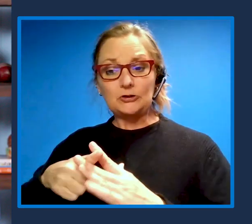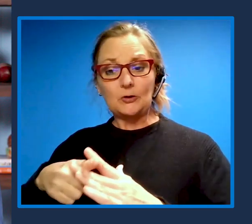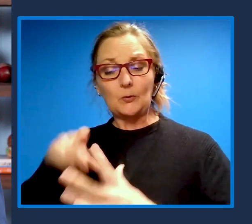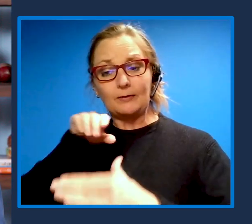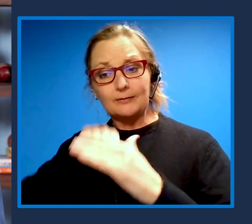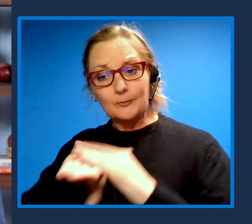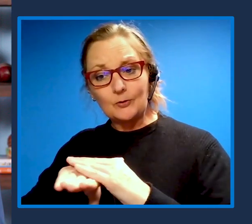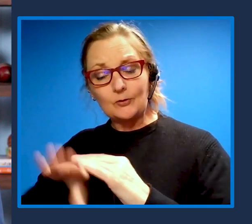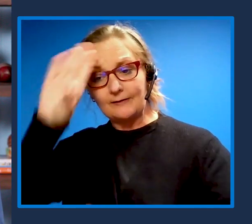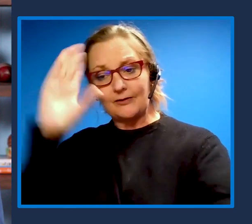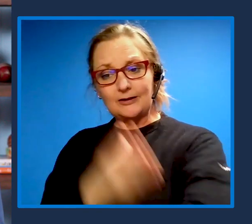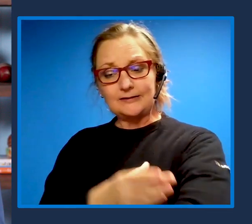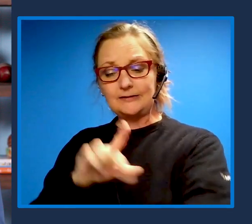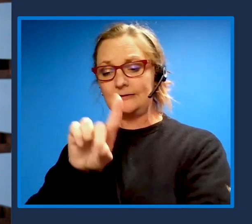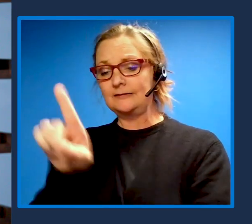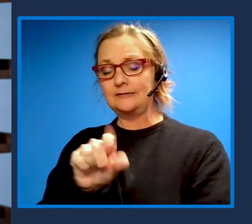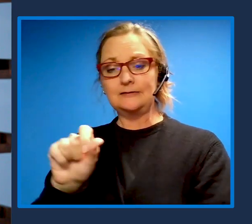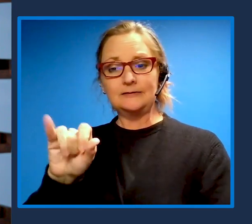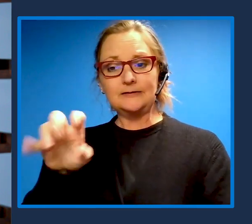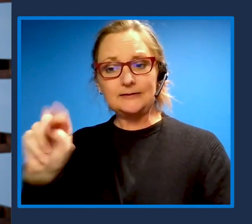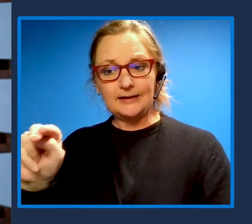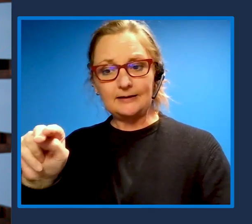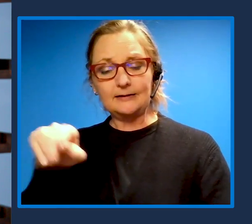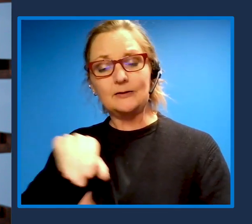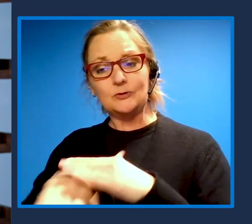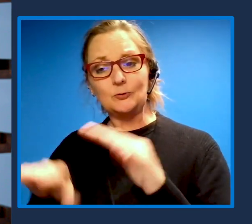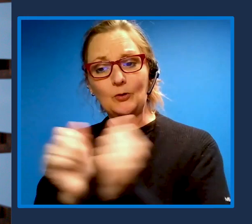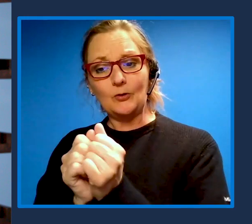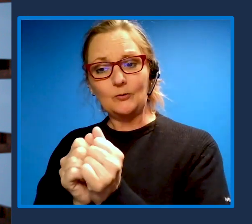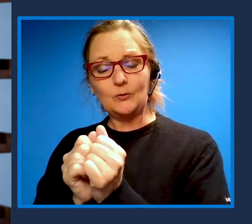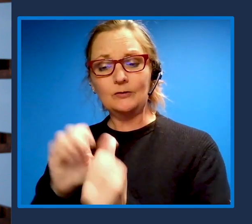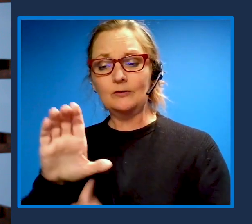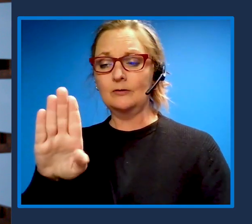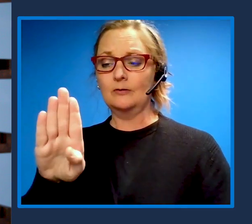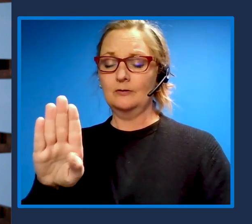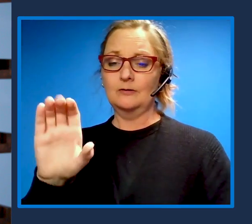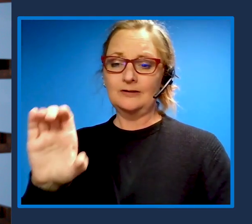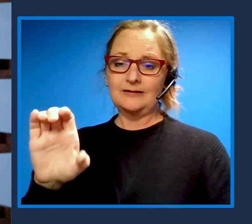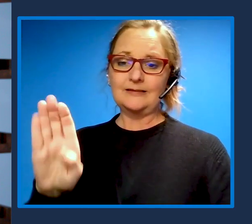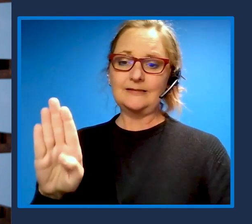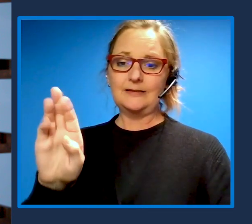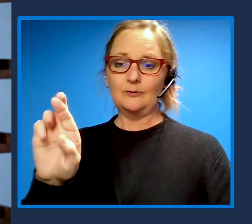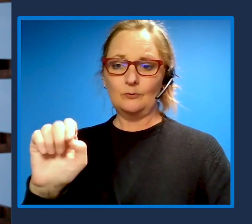who was born with cerebral palsy. We spent a lot of time. I've spent a lot of time at Seattle children's